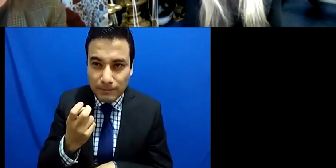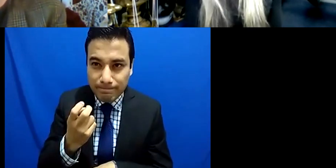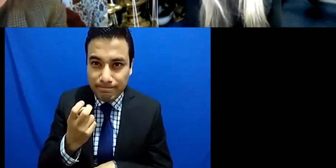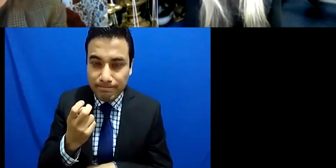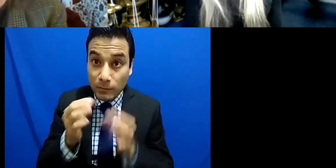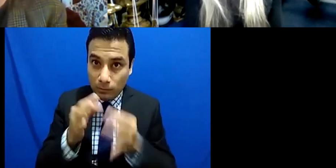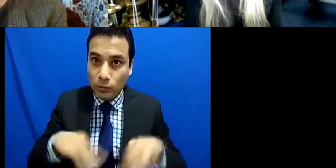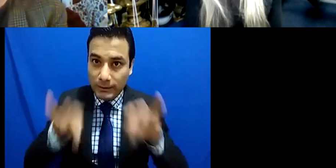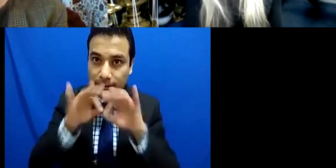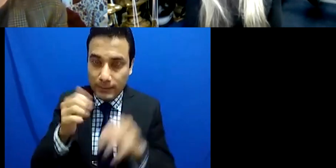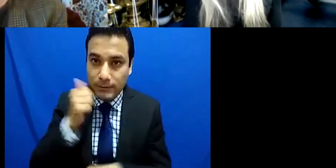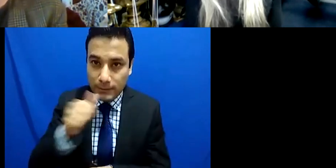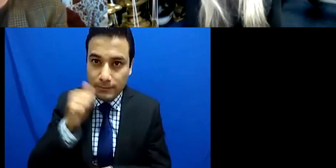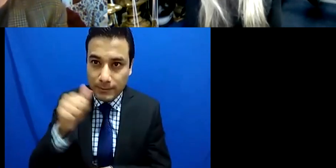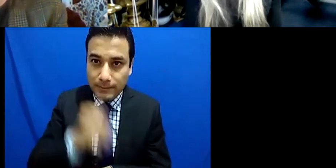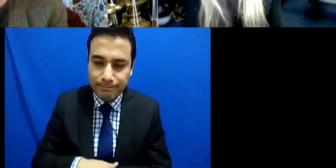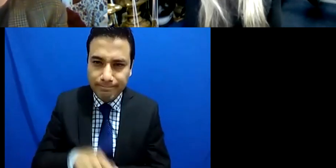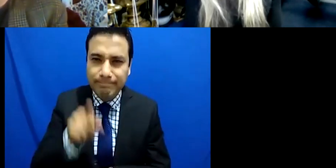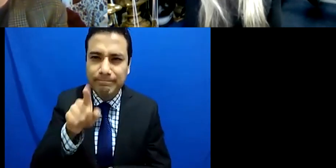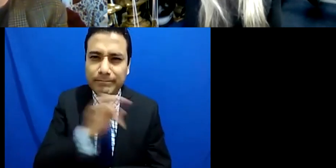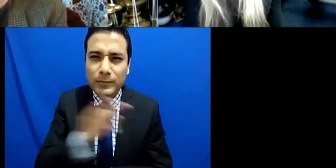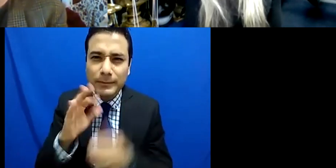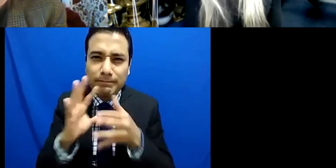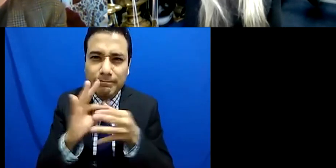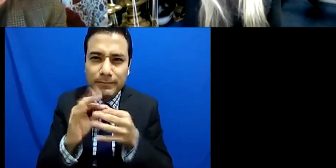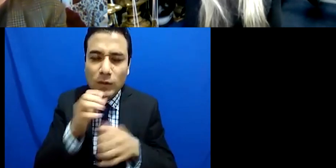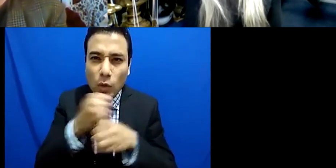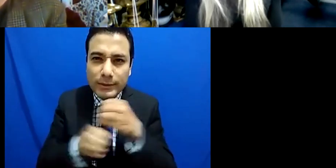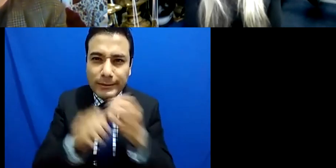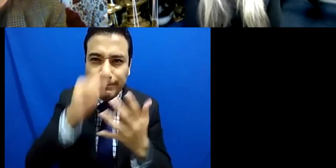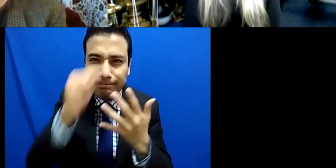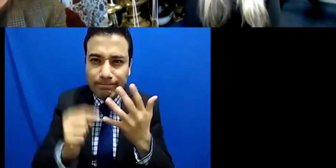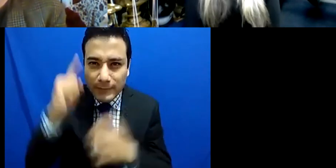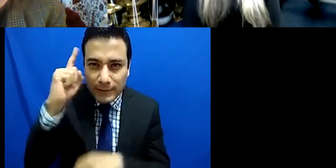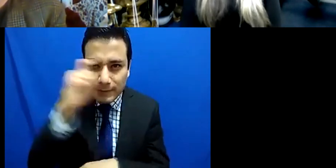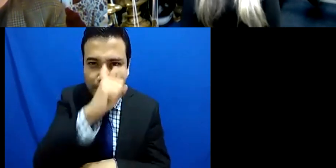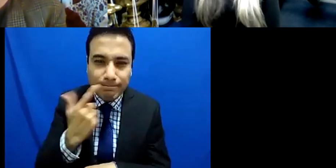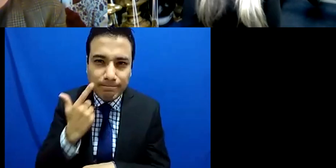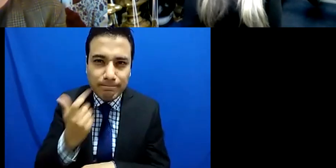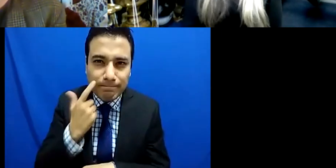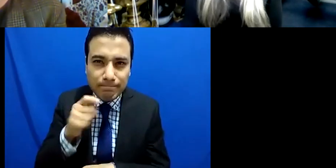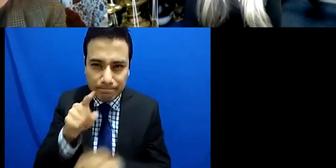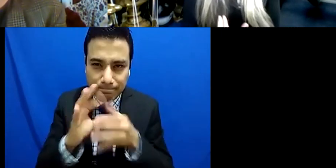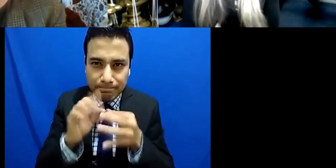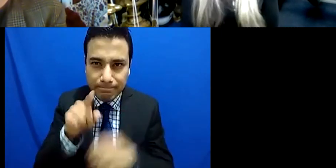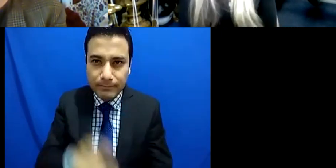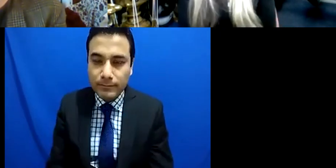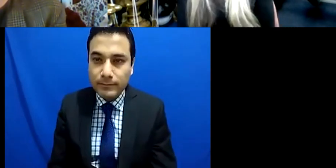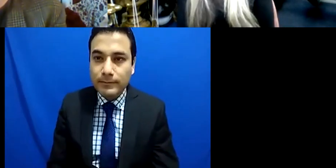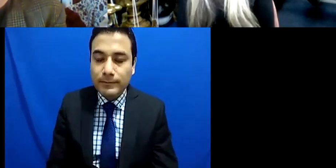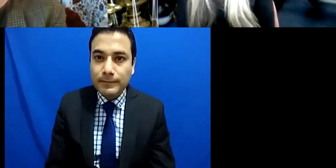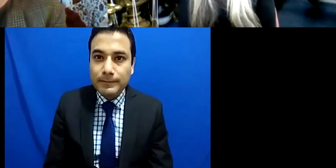what else could you say about challenging things well I feel as though I'm fairly